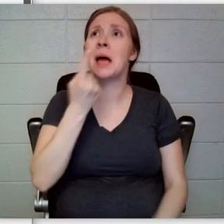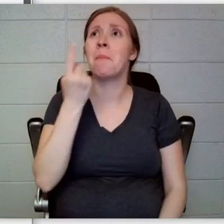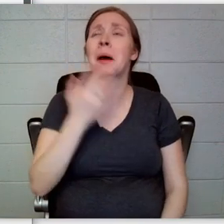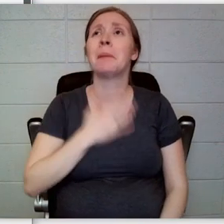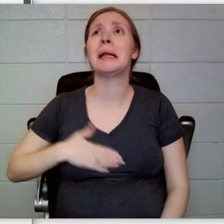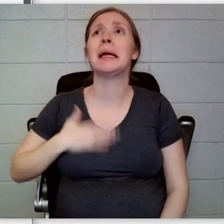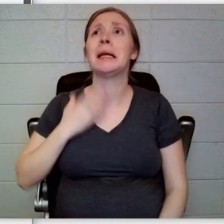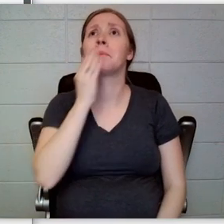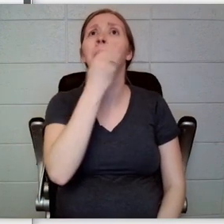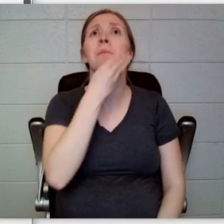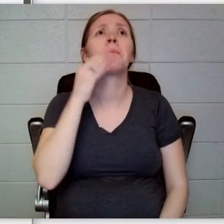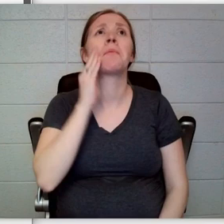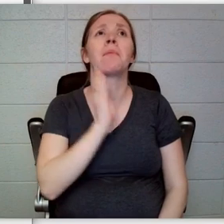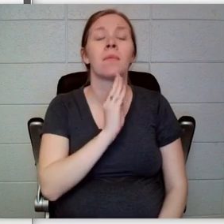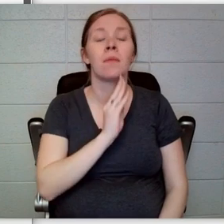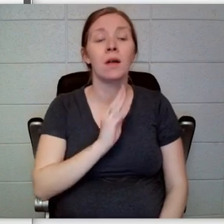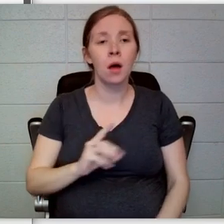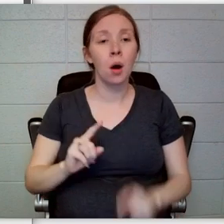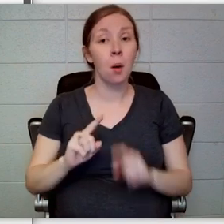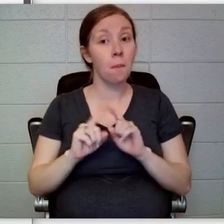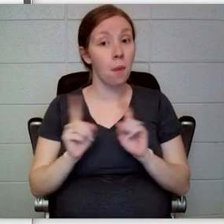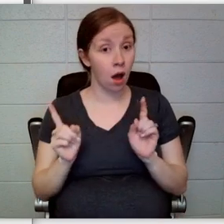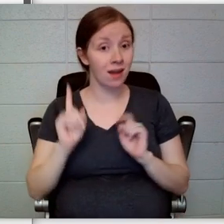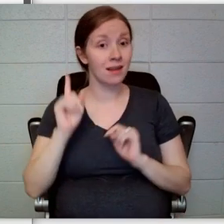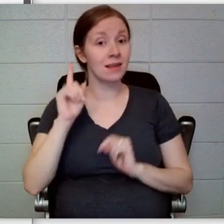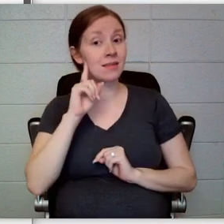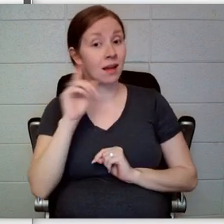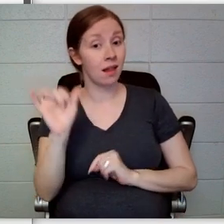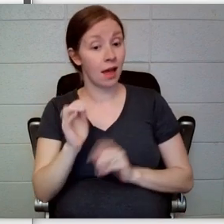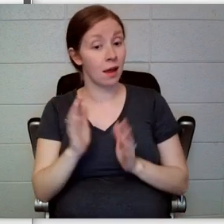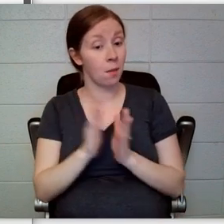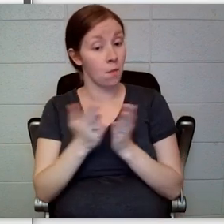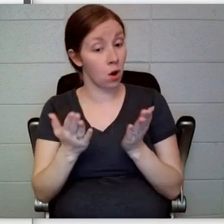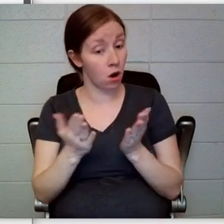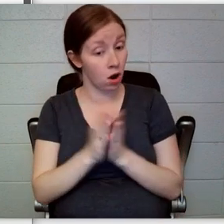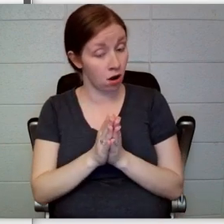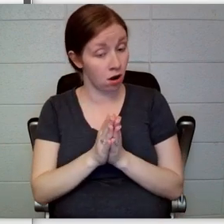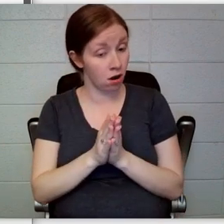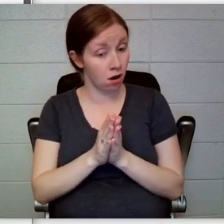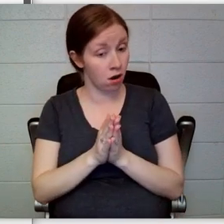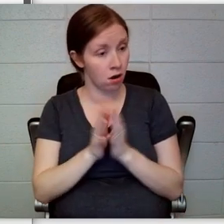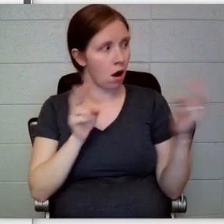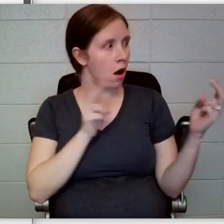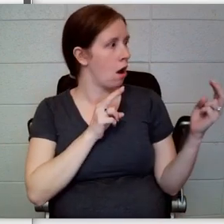at each other. Book. They were both thinking the same thing: